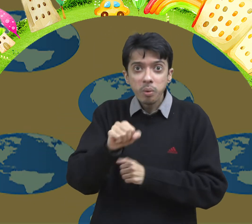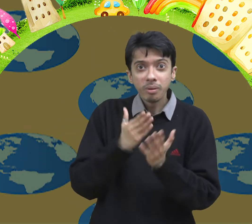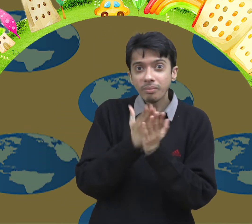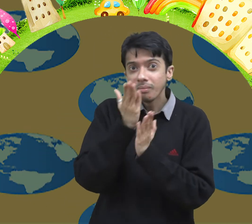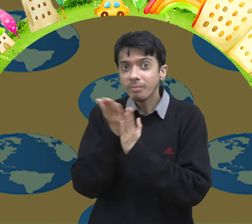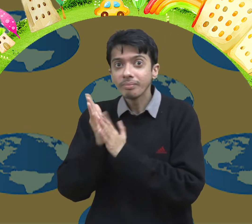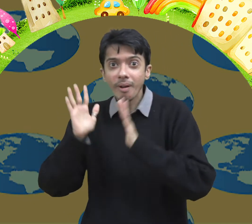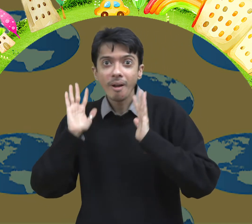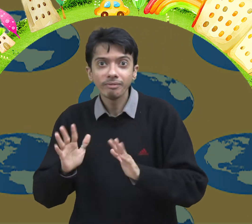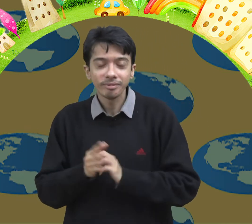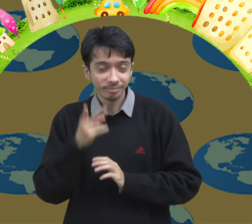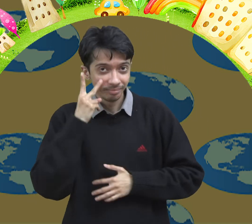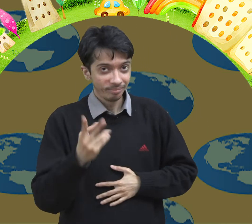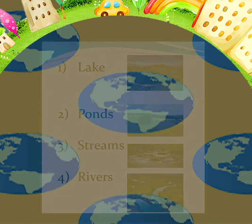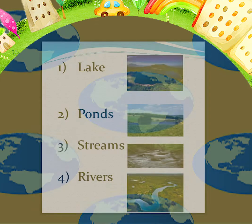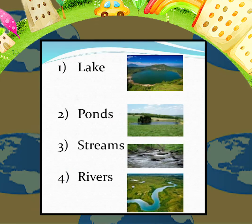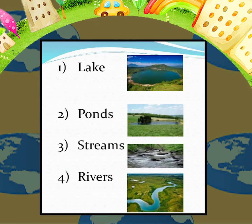So there are different types of water bodies. Let's see.